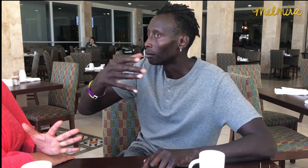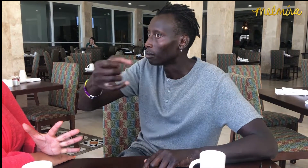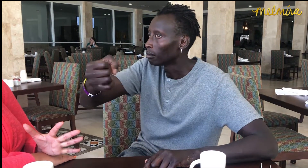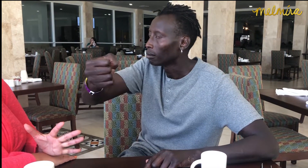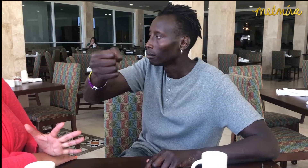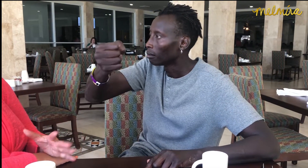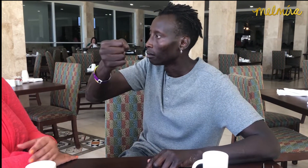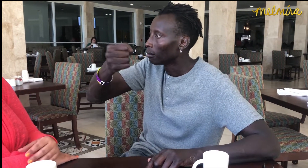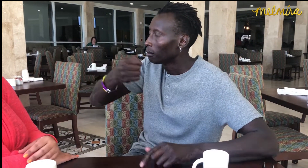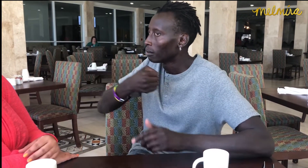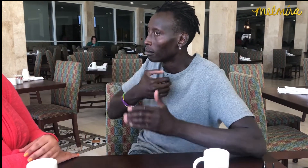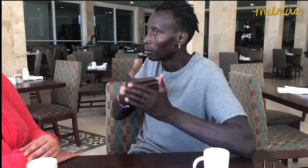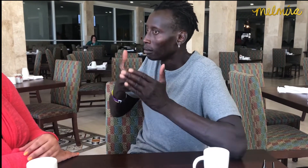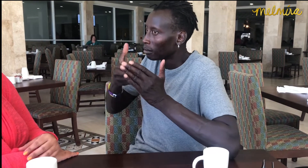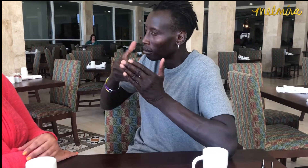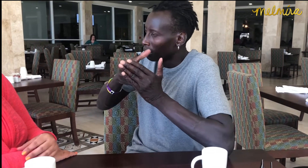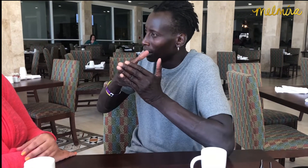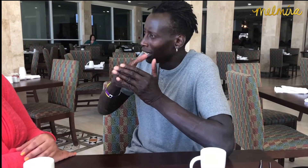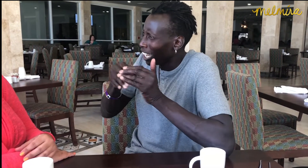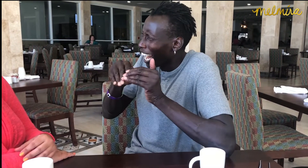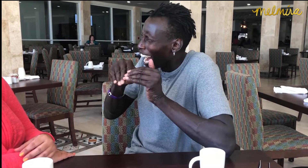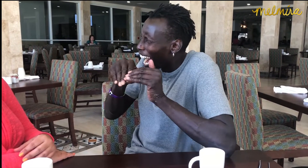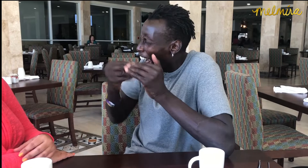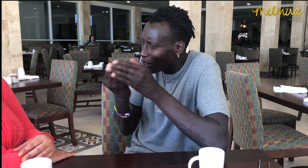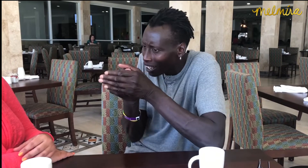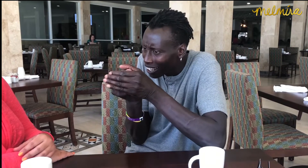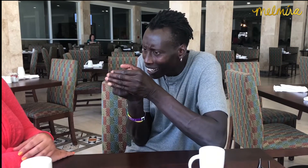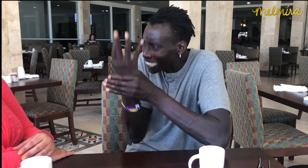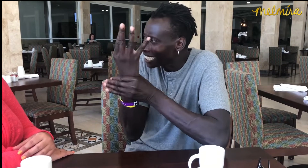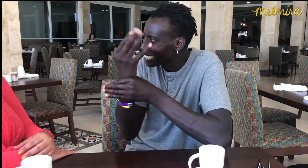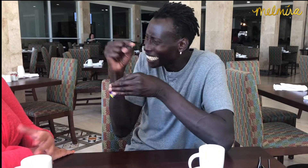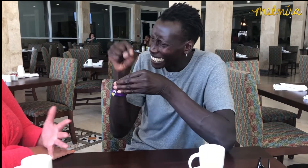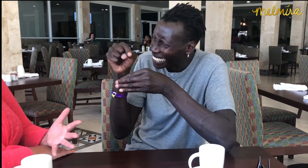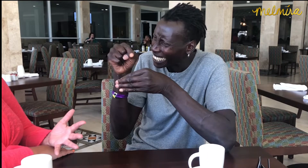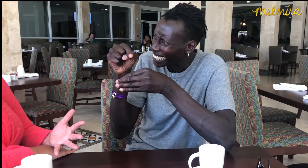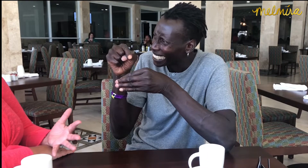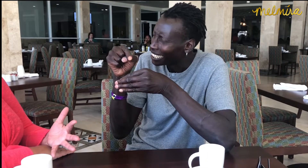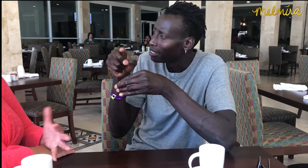I seized the opportunity to ask her how Ebola could be contracted.